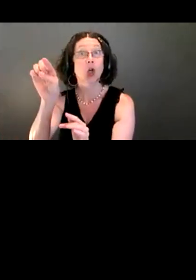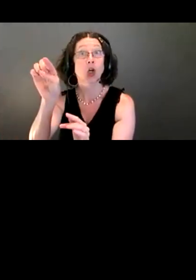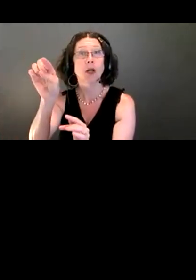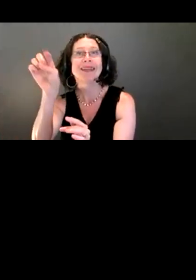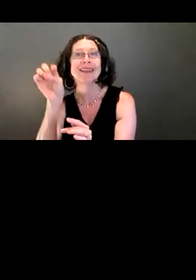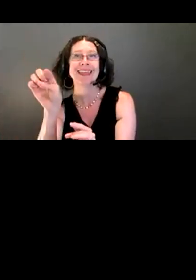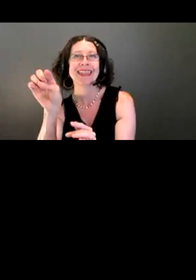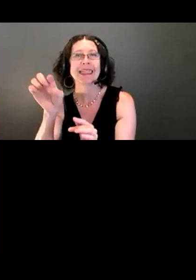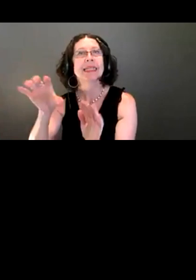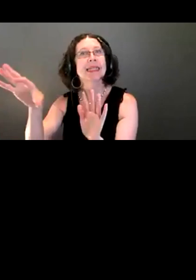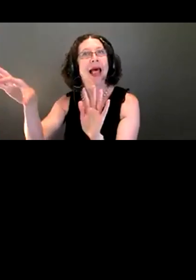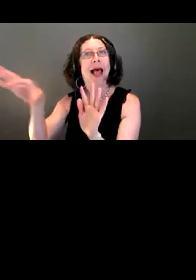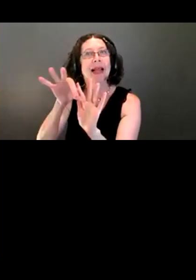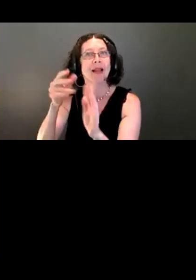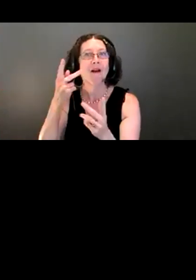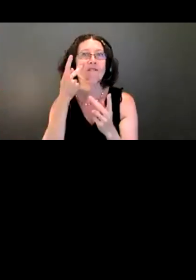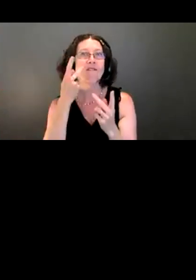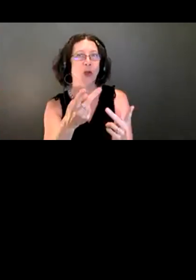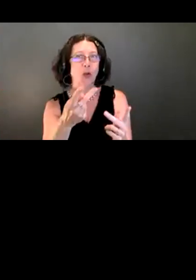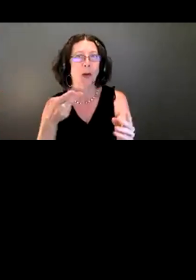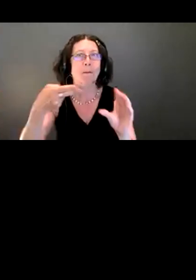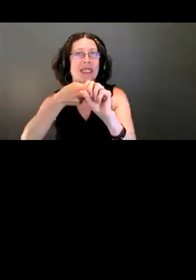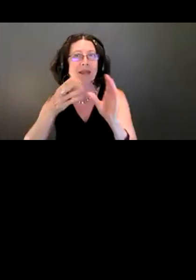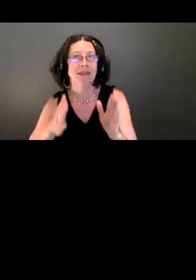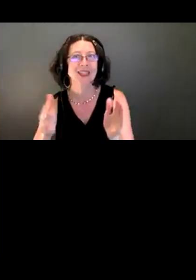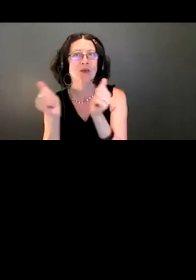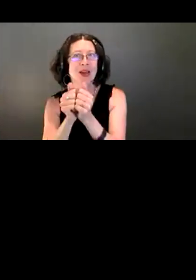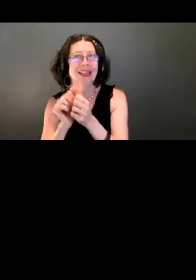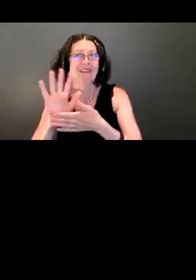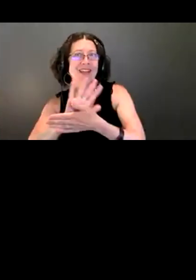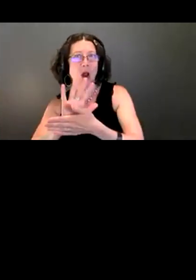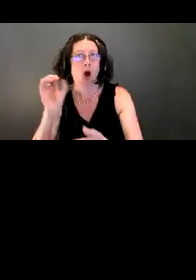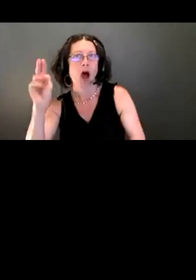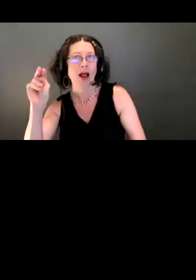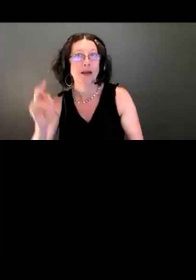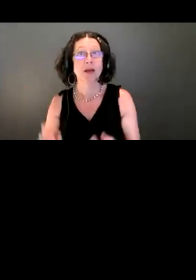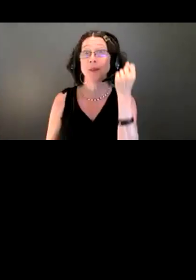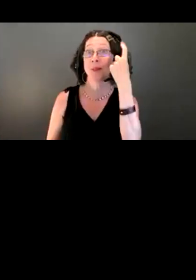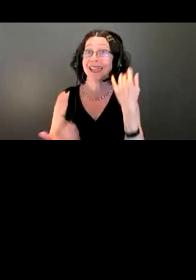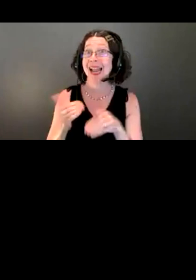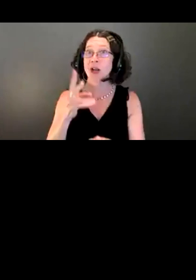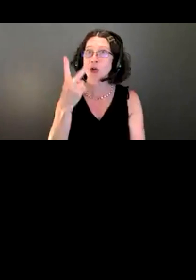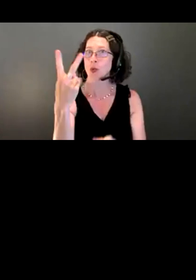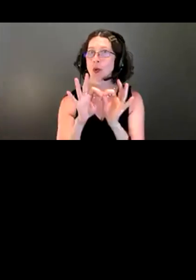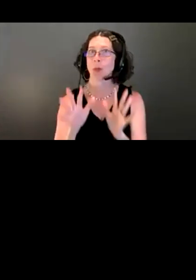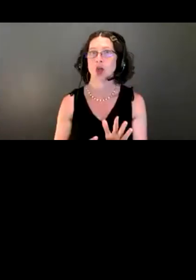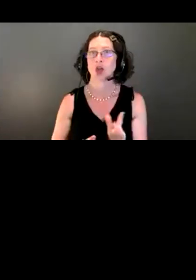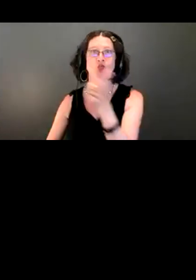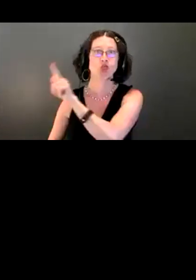We will have two interpreters this evening that will be alternating.